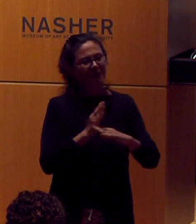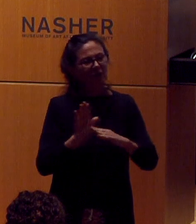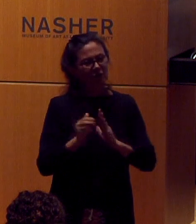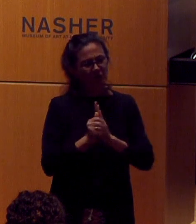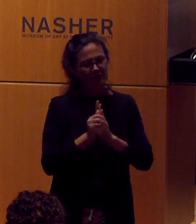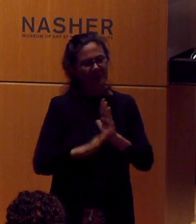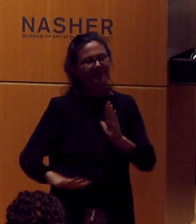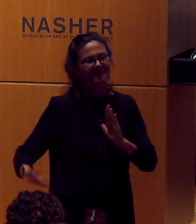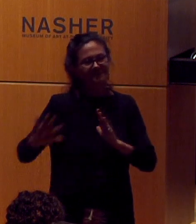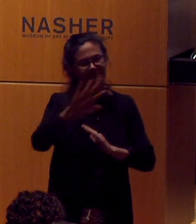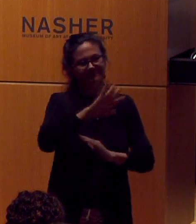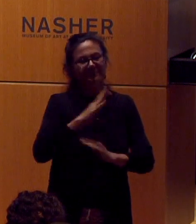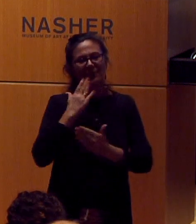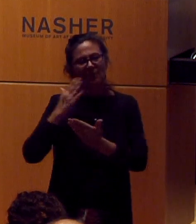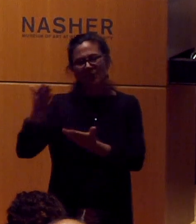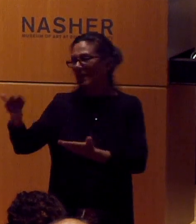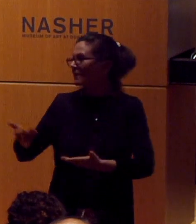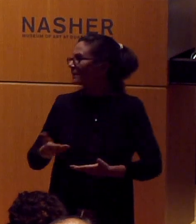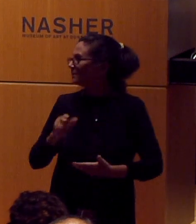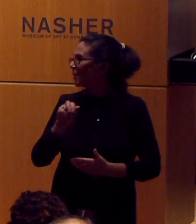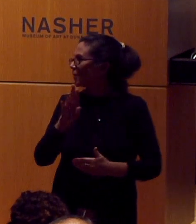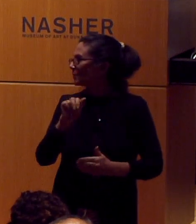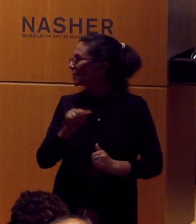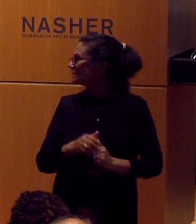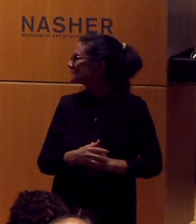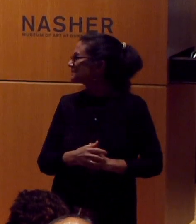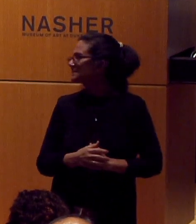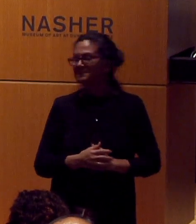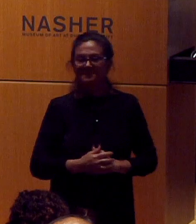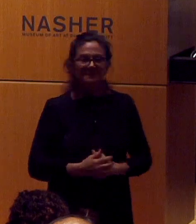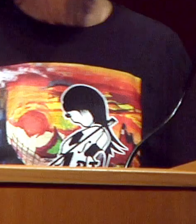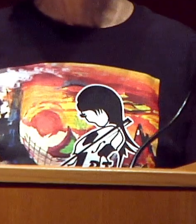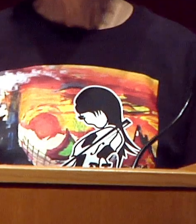Welcome, Barbara.